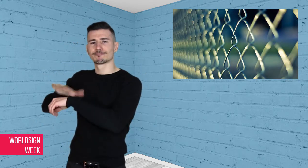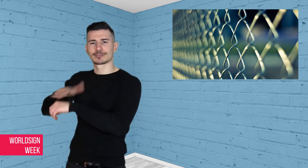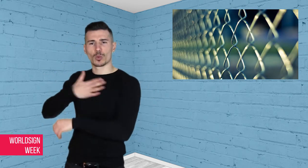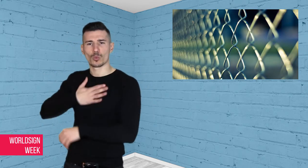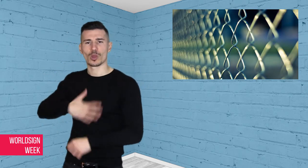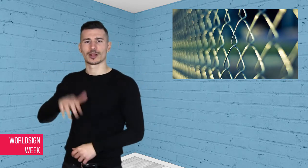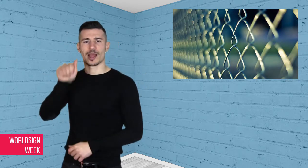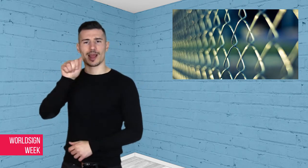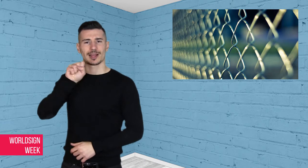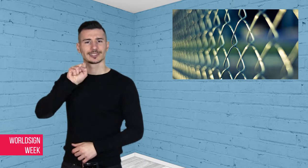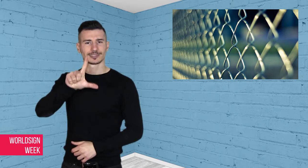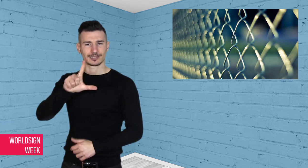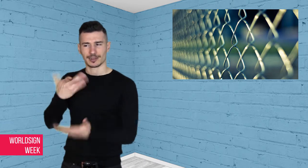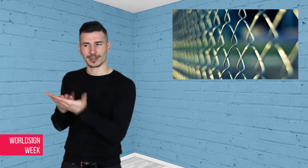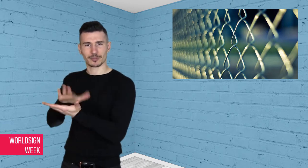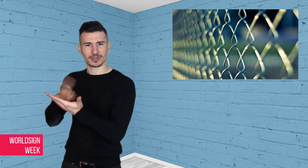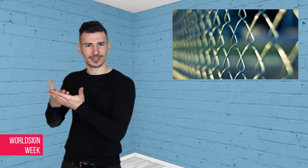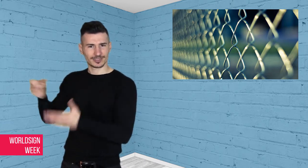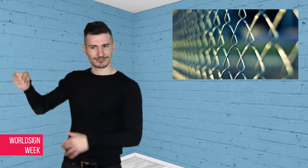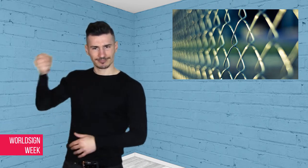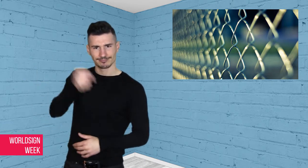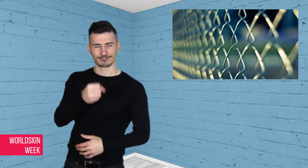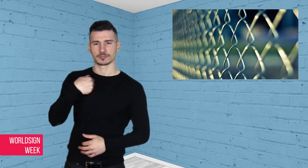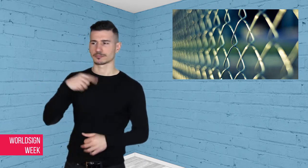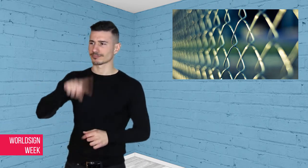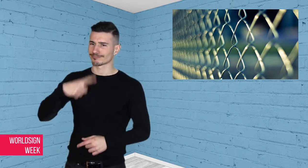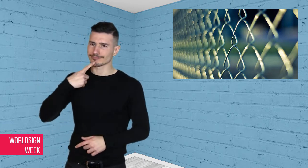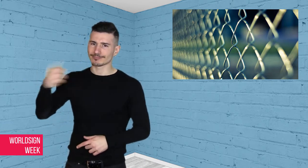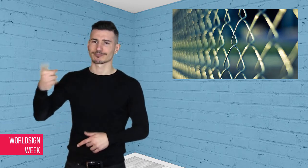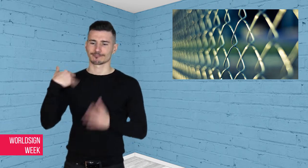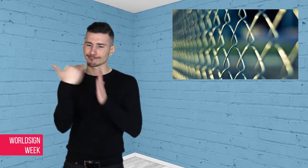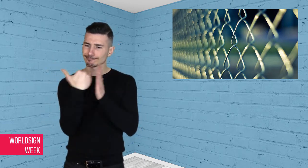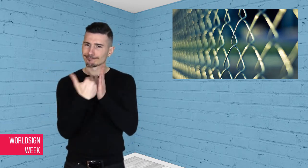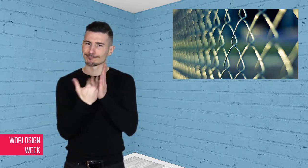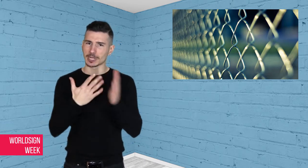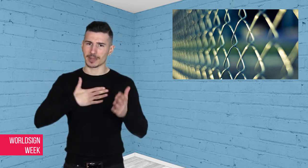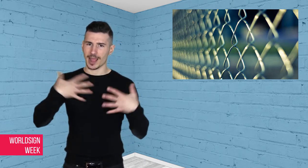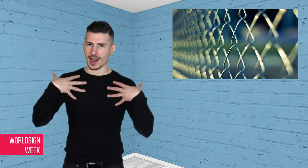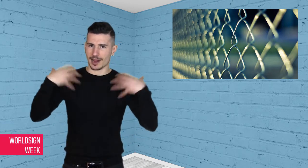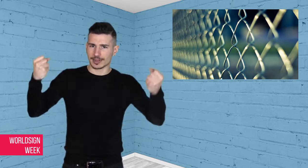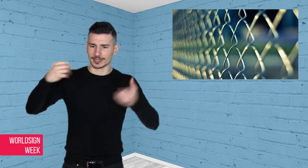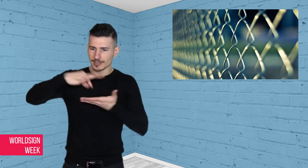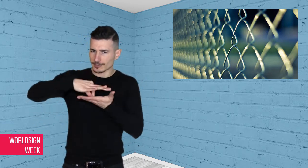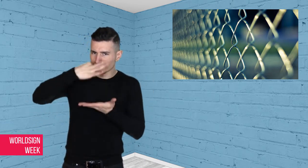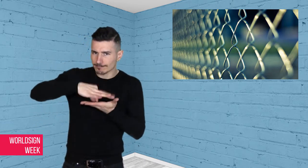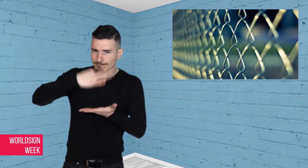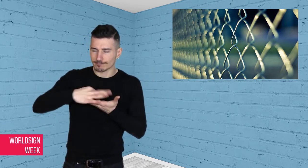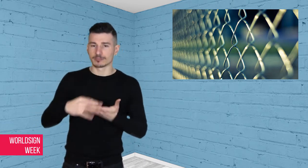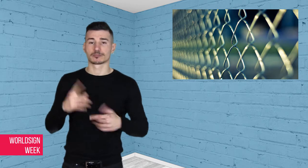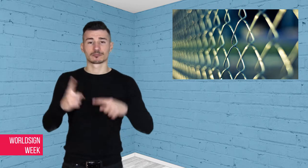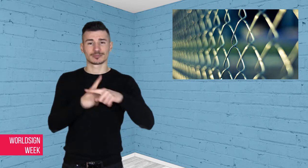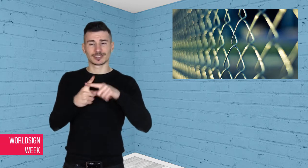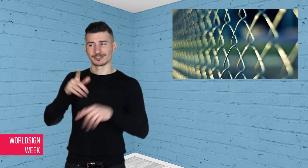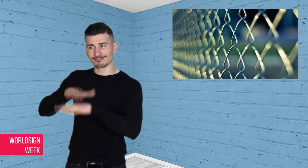Sign Language interpreter for his medical and mental health treatments,